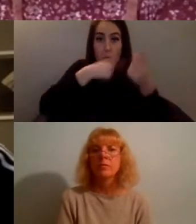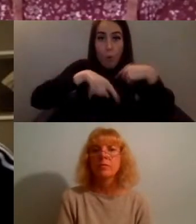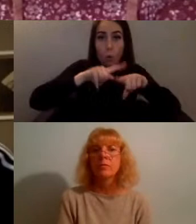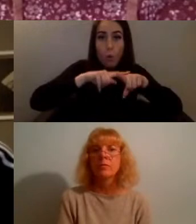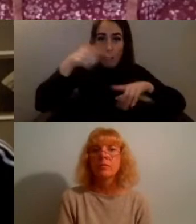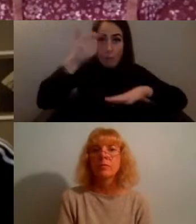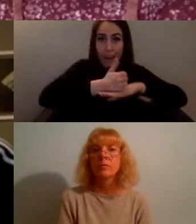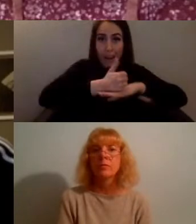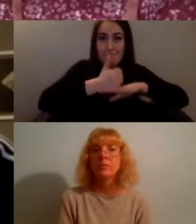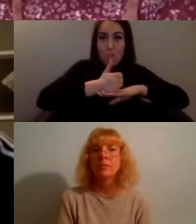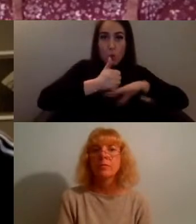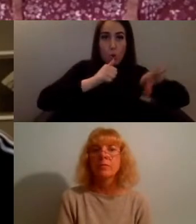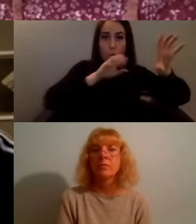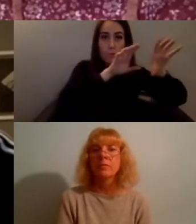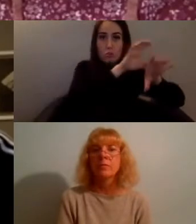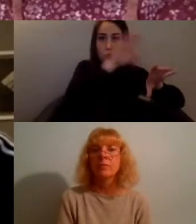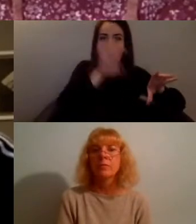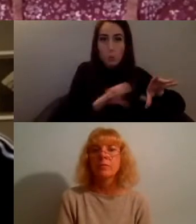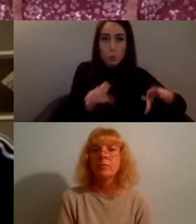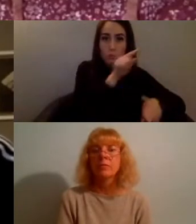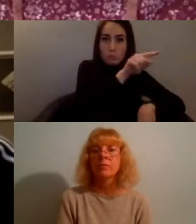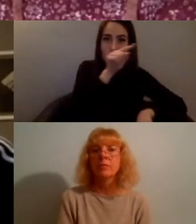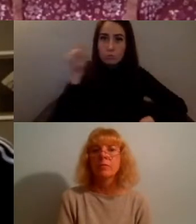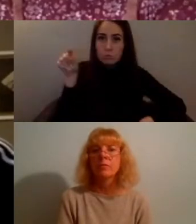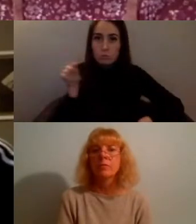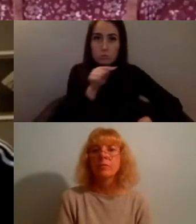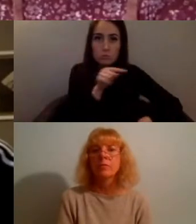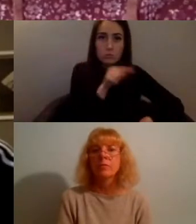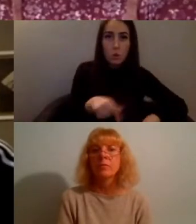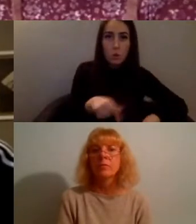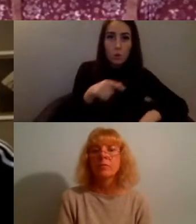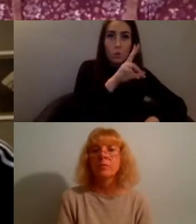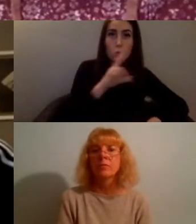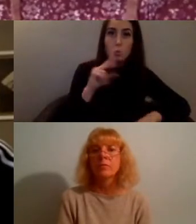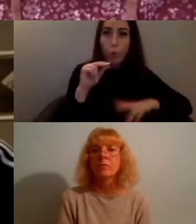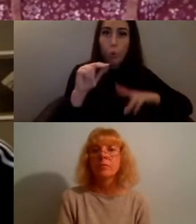but I feel like that's what we're missing we're missing this kind of translation of like when we